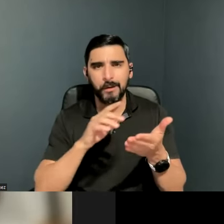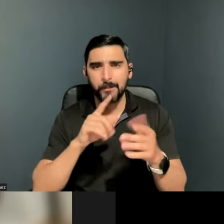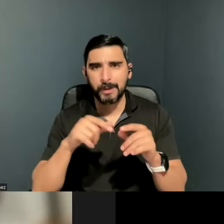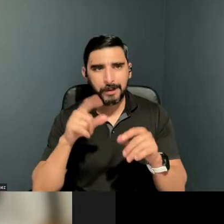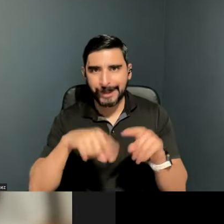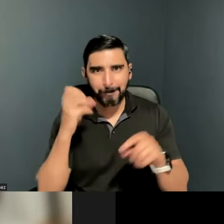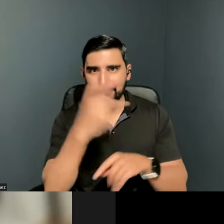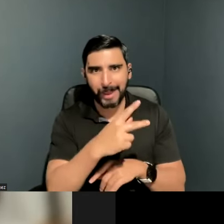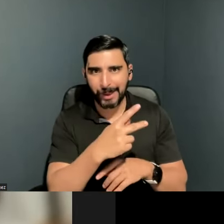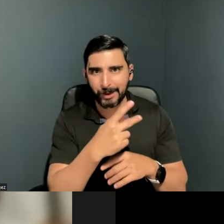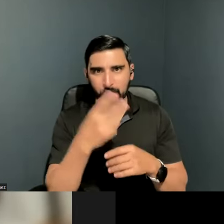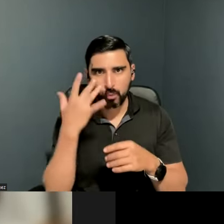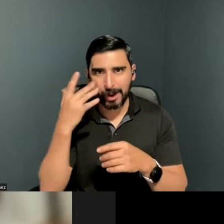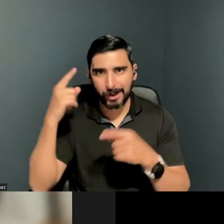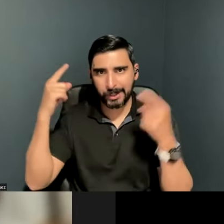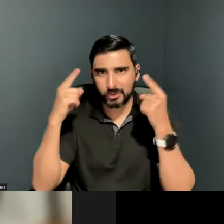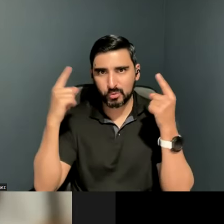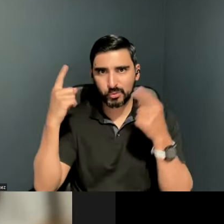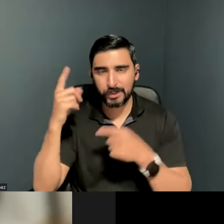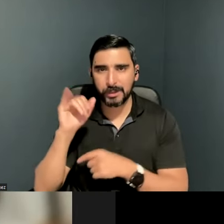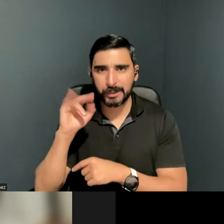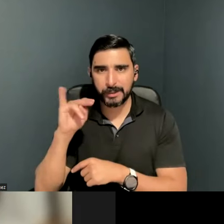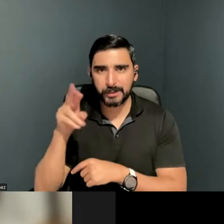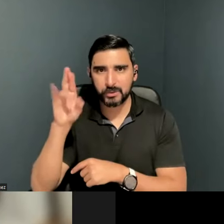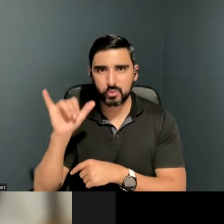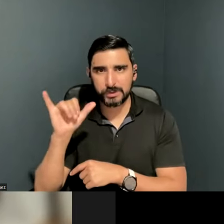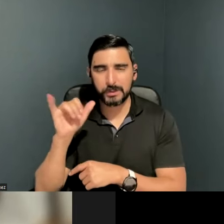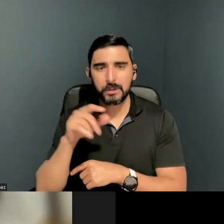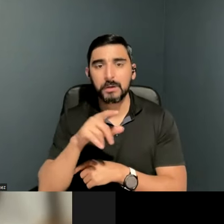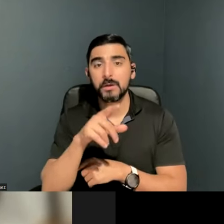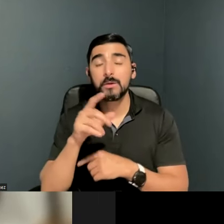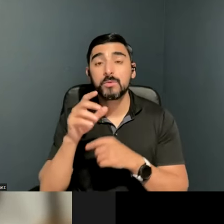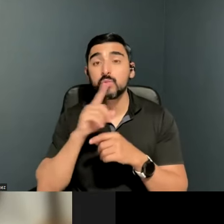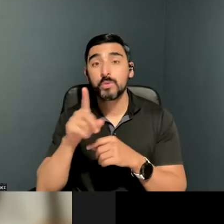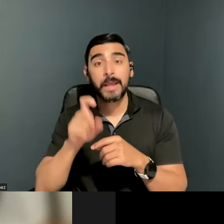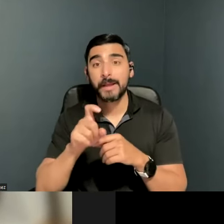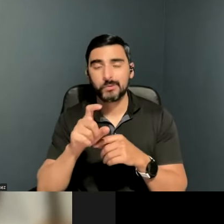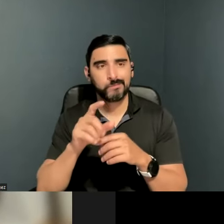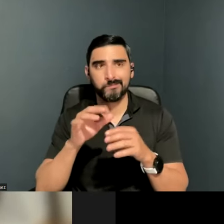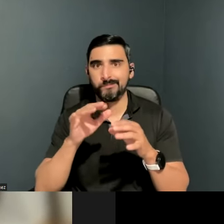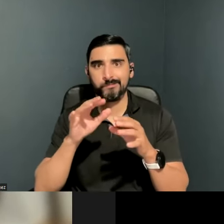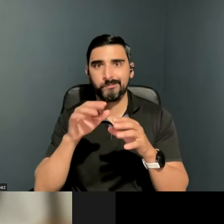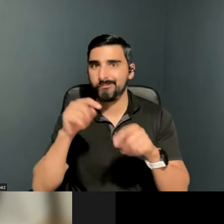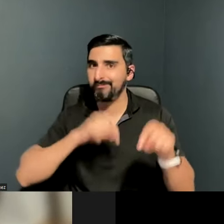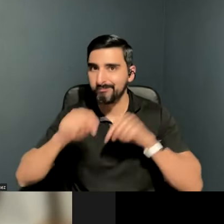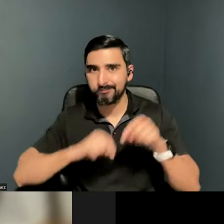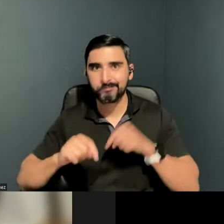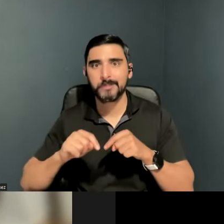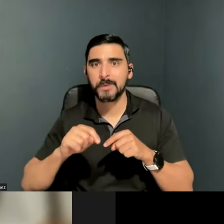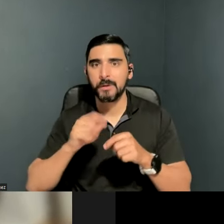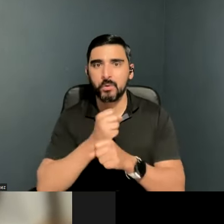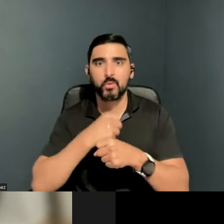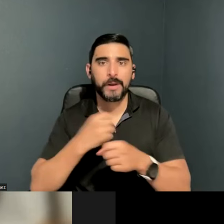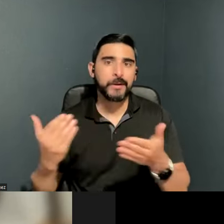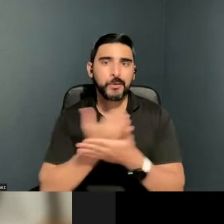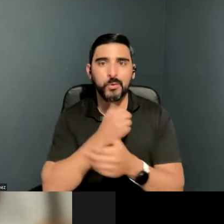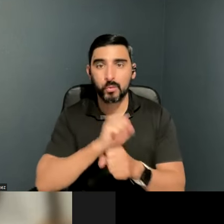So I ended up having to basically create a whole new career, which I did relatively successfully.